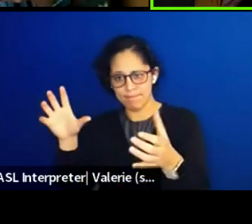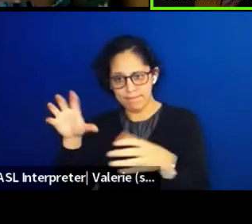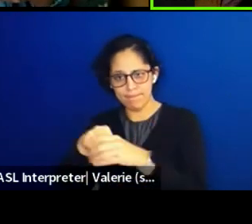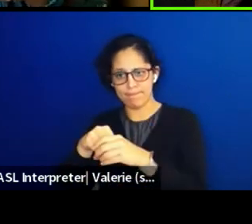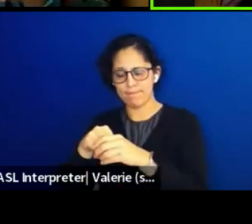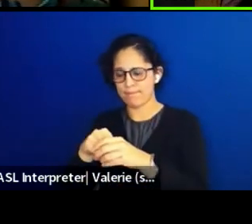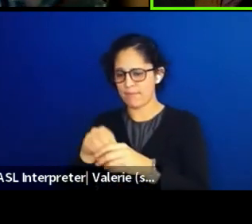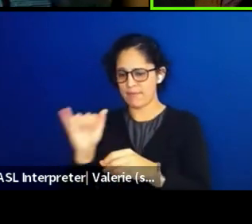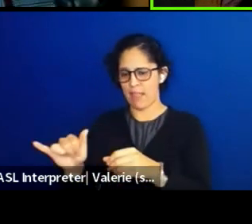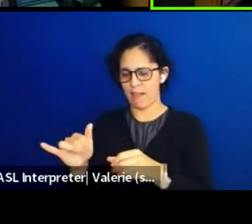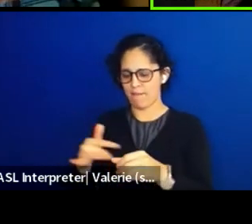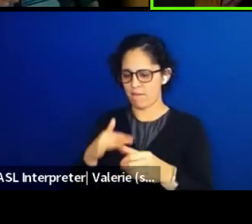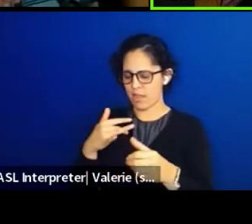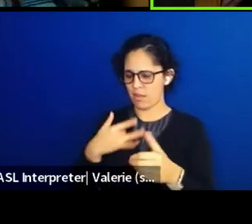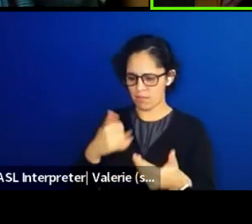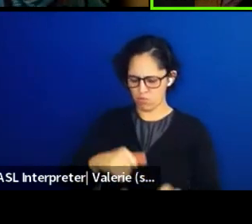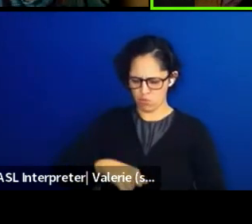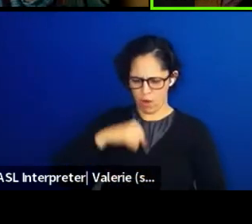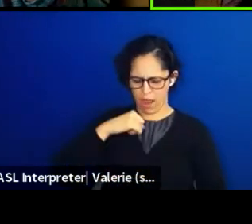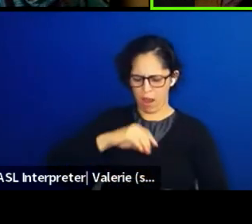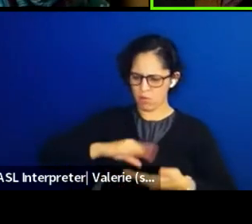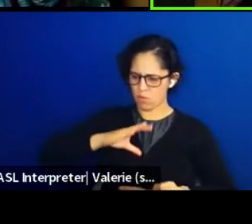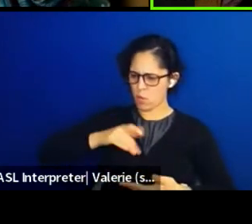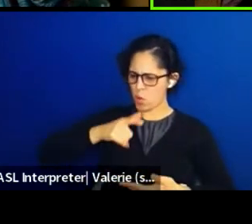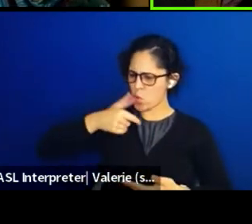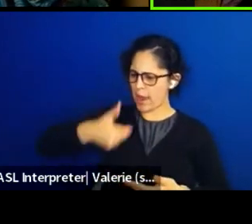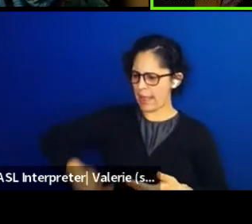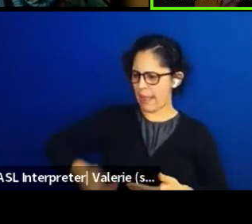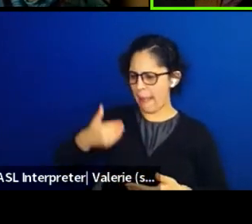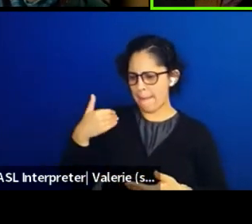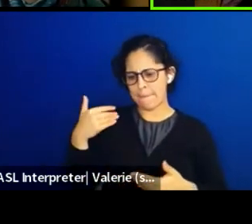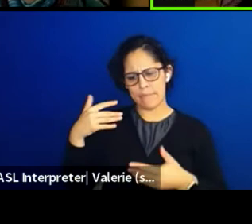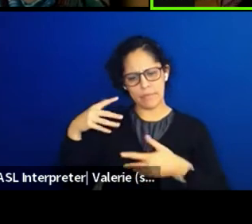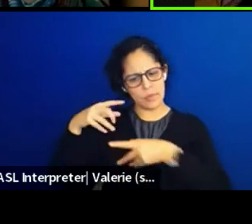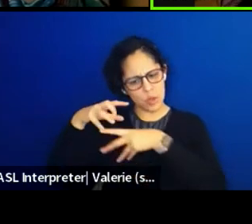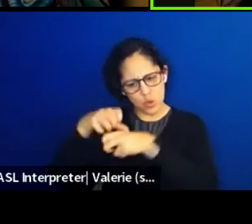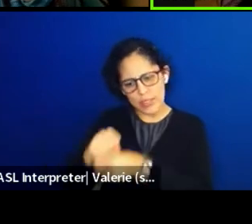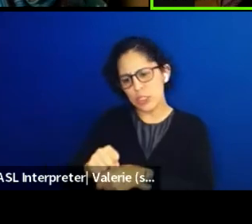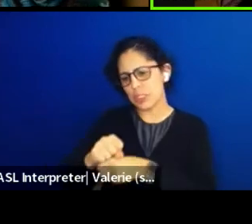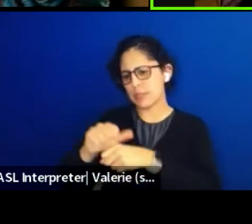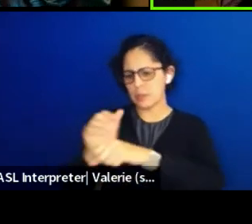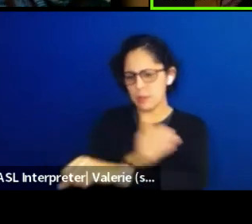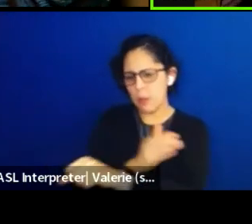in who they are and their songs and their traditions and their bead work.